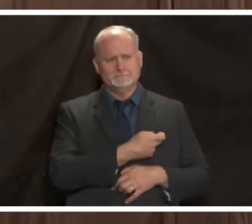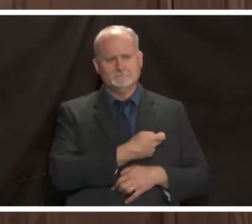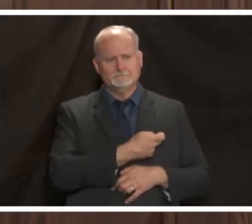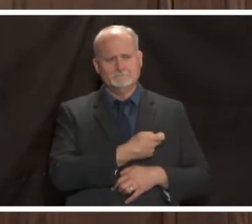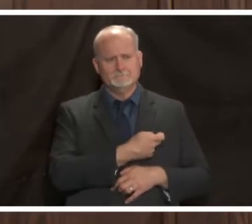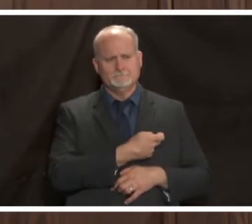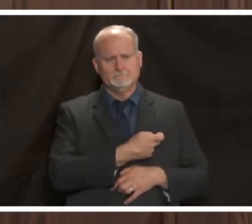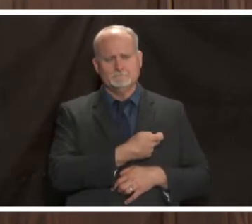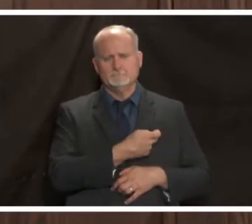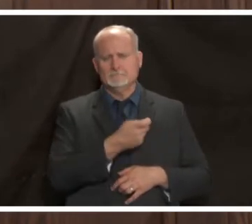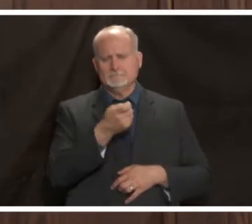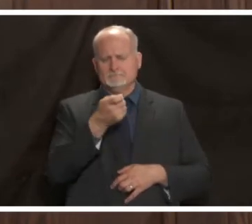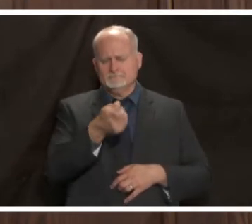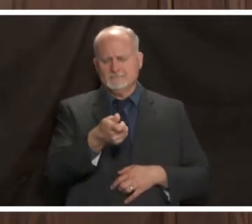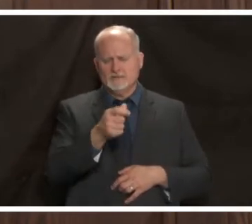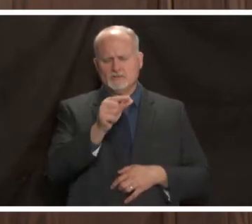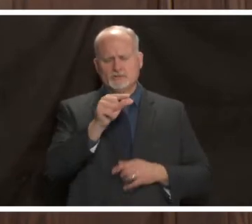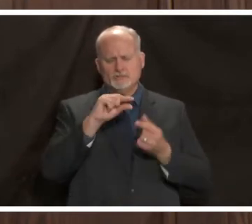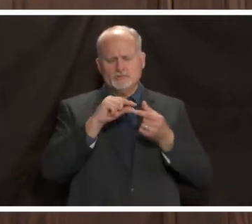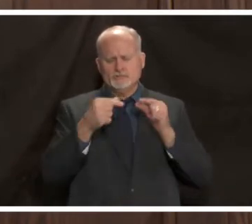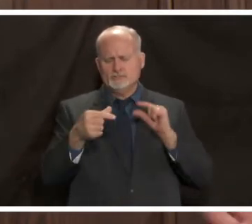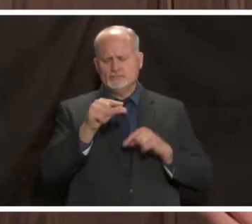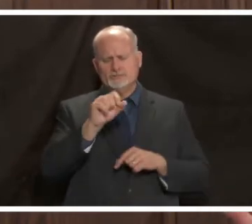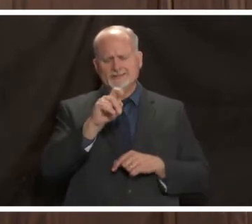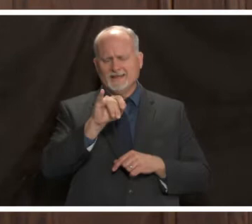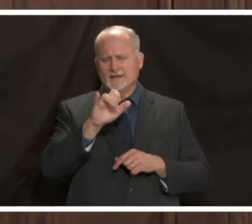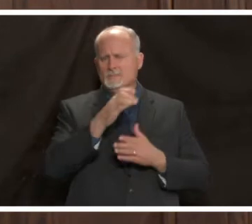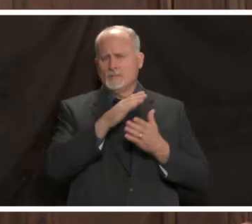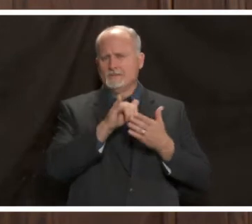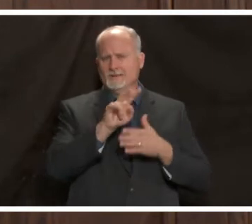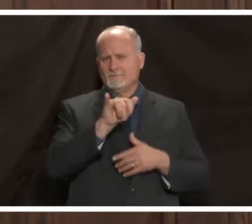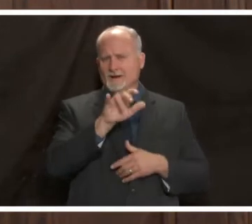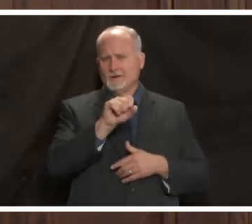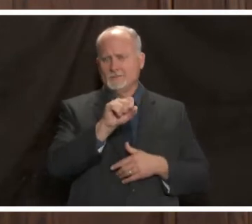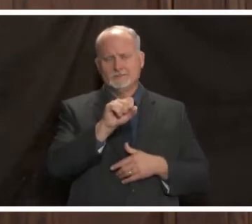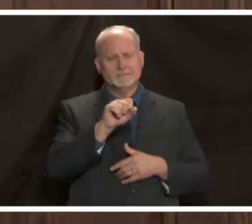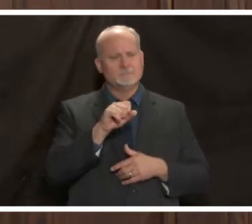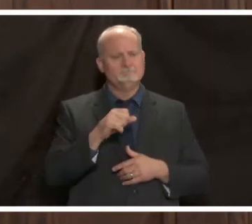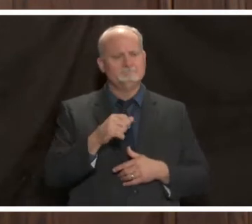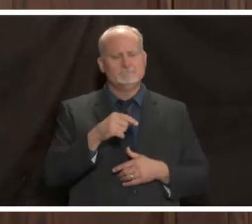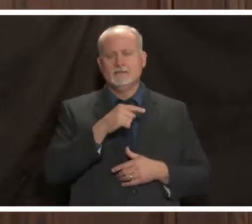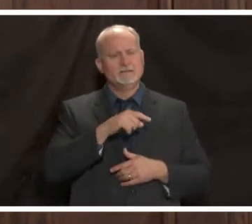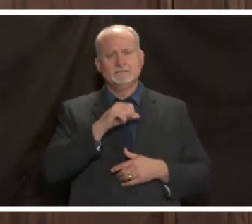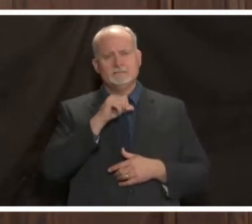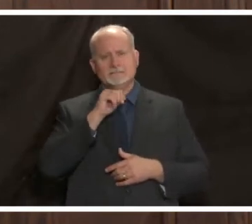of of a genetic part of the virus so it's not even anywhere close to the real virus itself